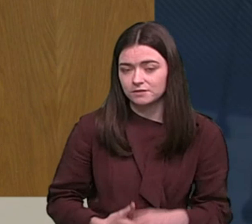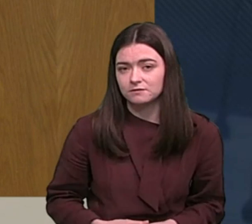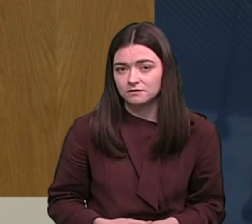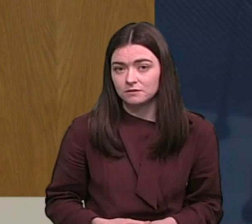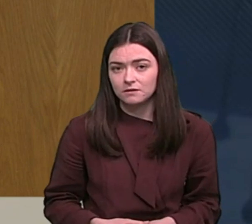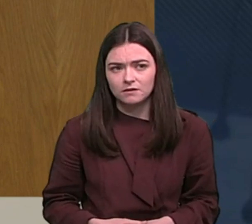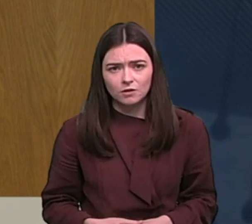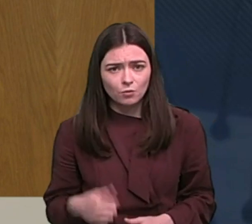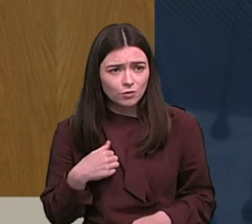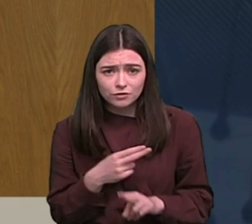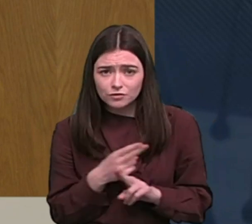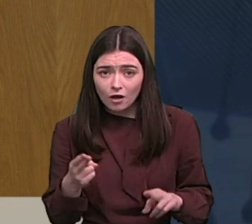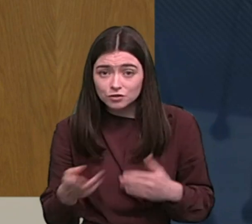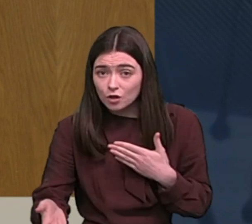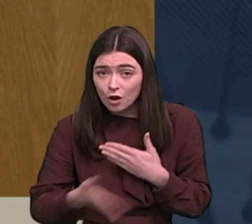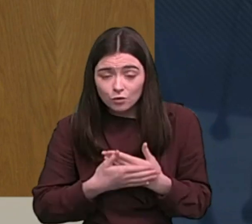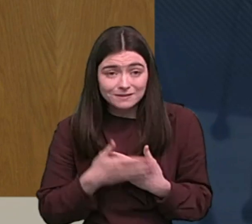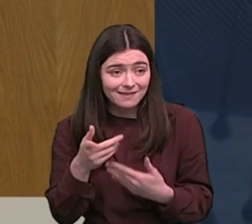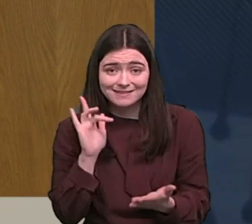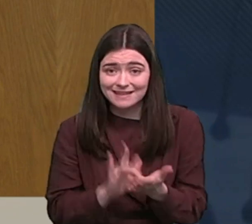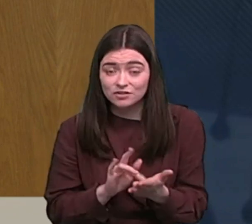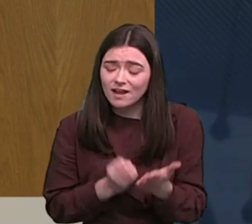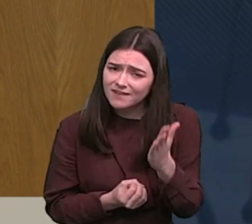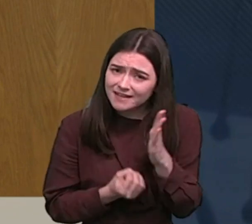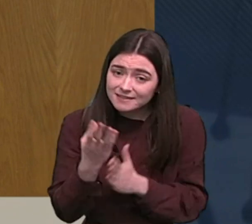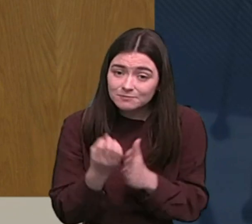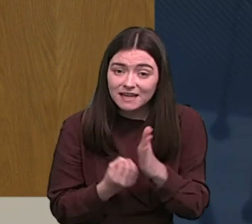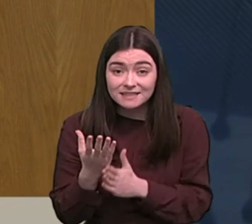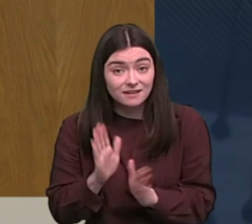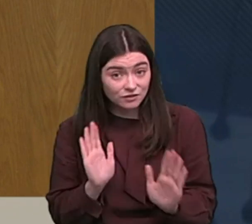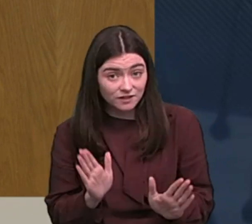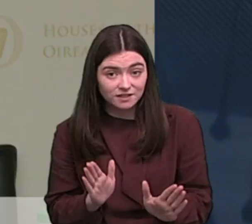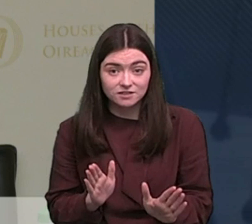We're not closing Owenacurra as I've explained to you that... can I just finish? The policy...